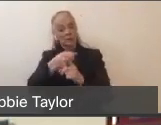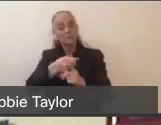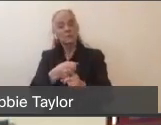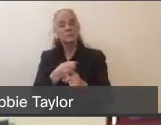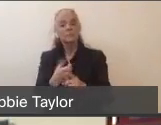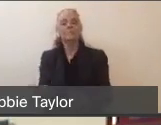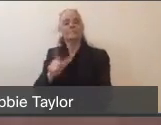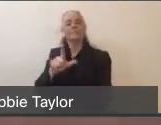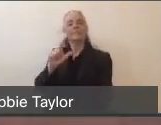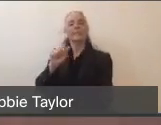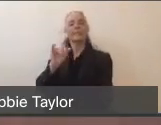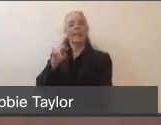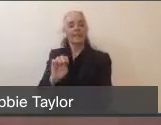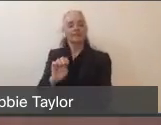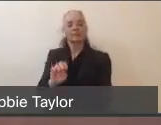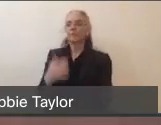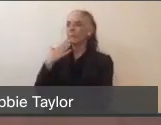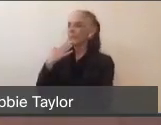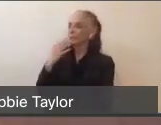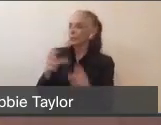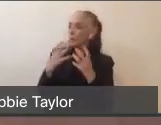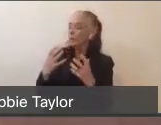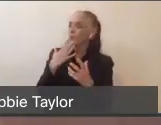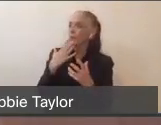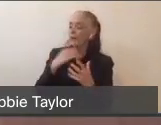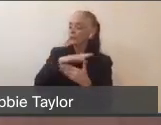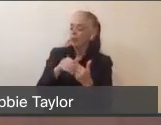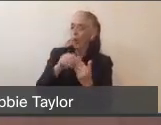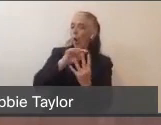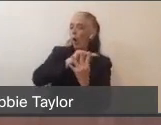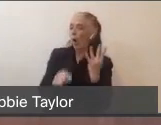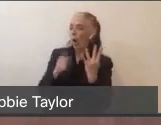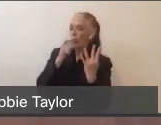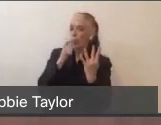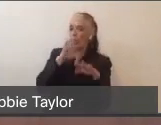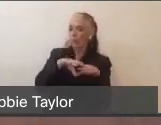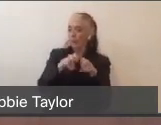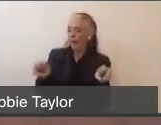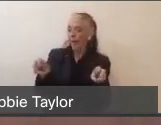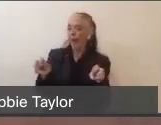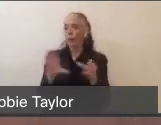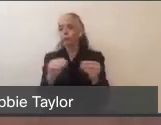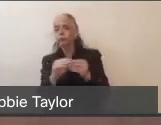(Laine) Great, thank you so much to all of our panelists for giving us a really solid